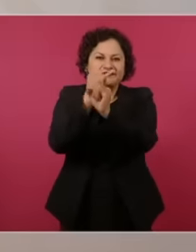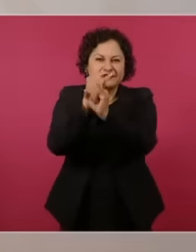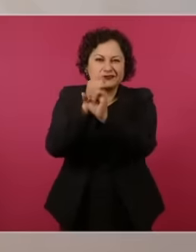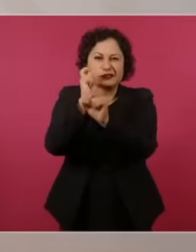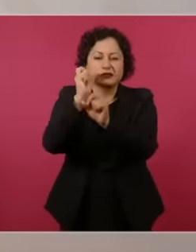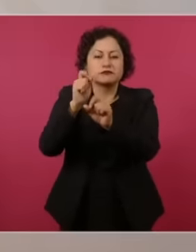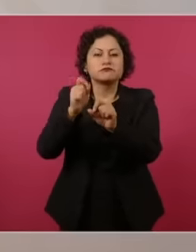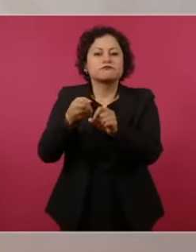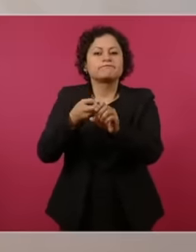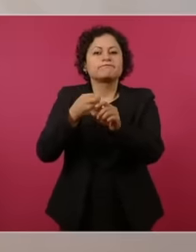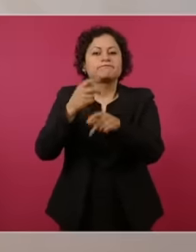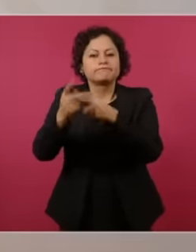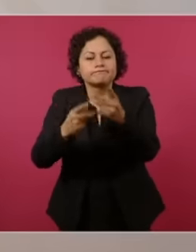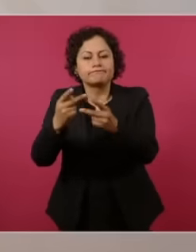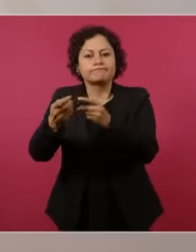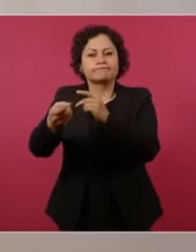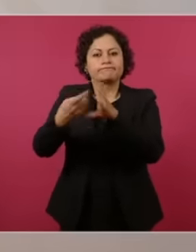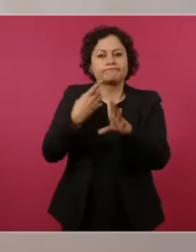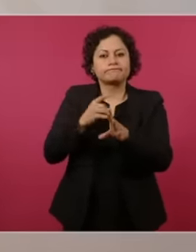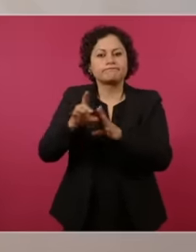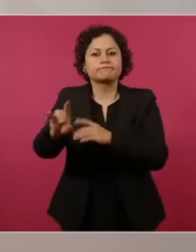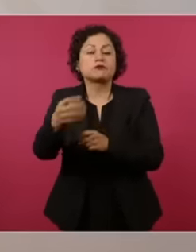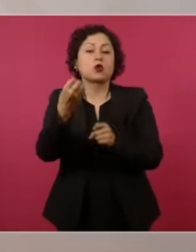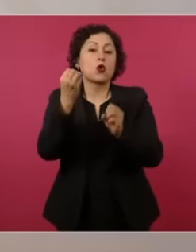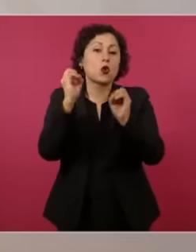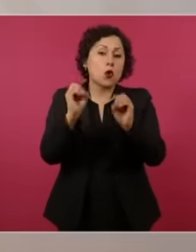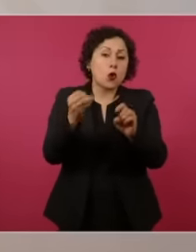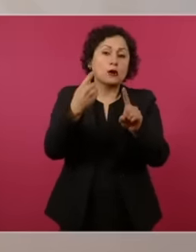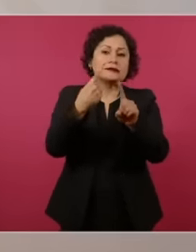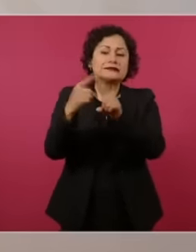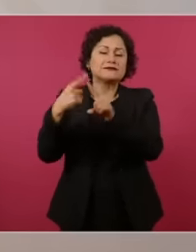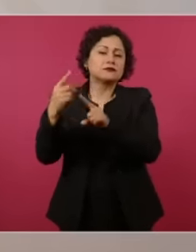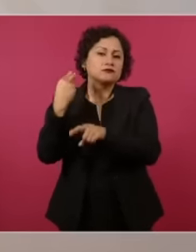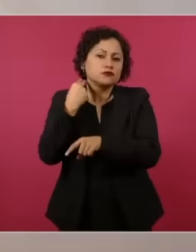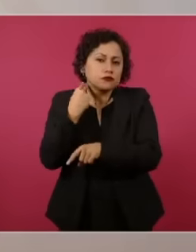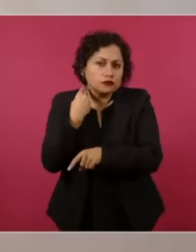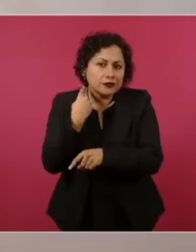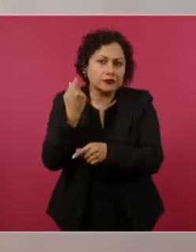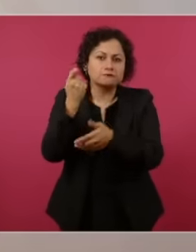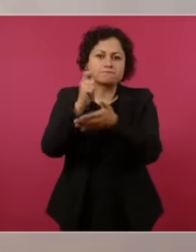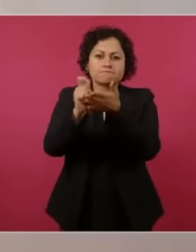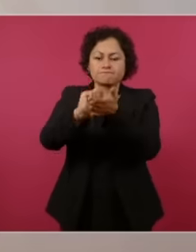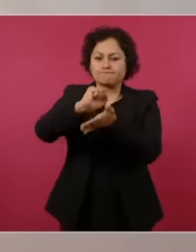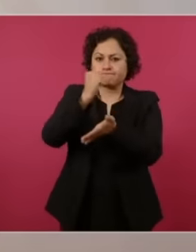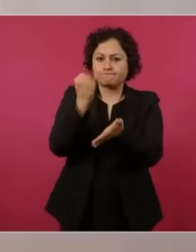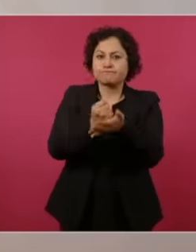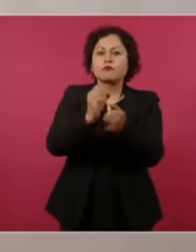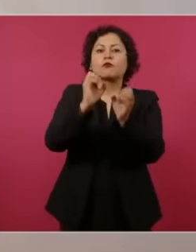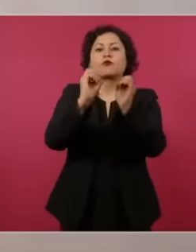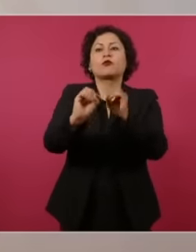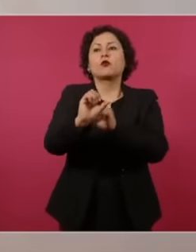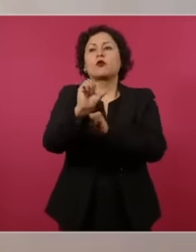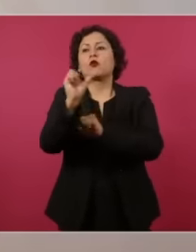transmission or constitution of rights over real estate appraisal of assets constitution or